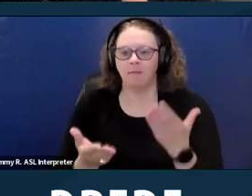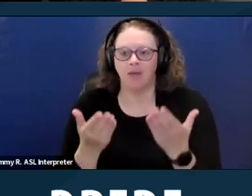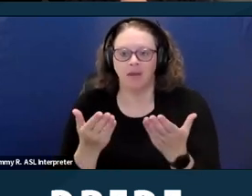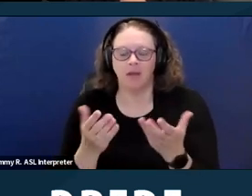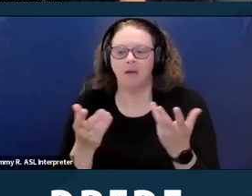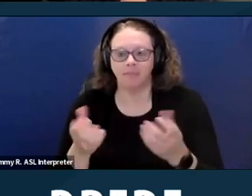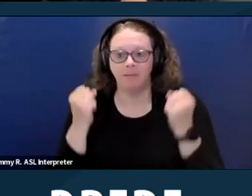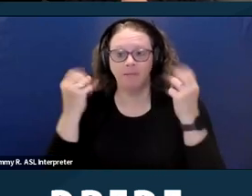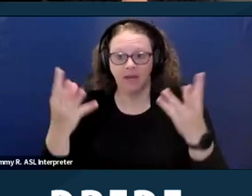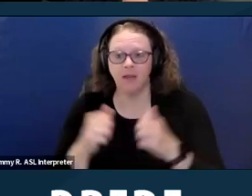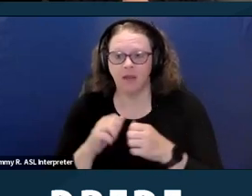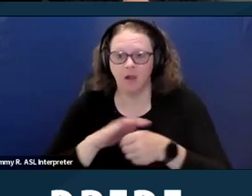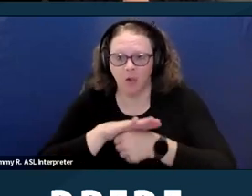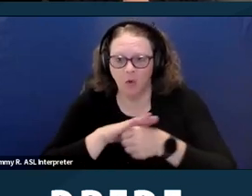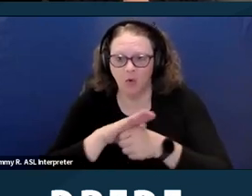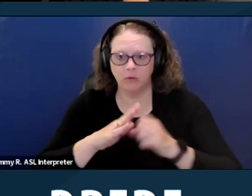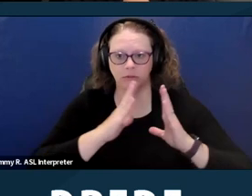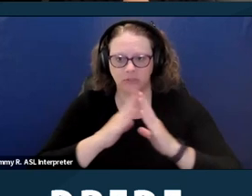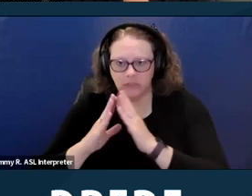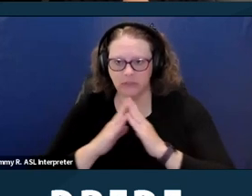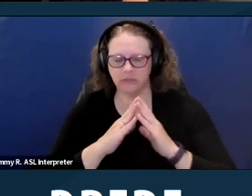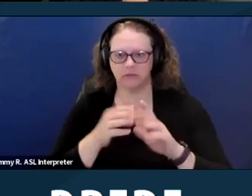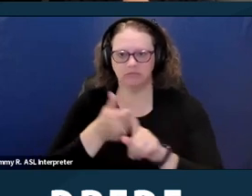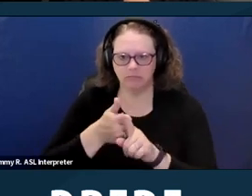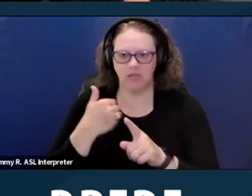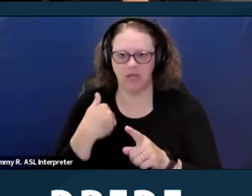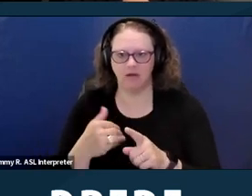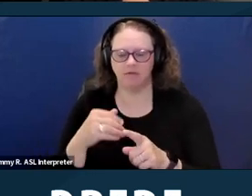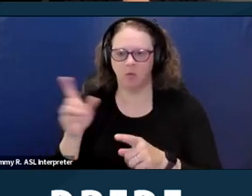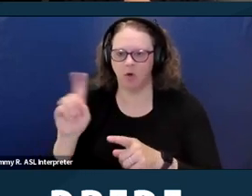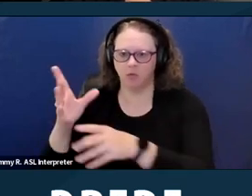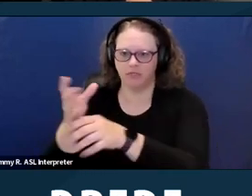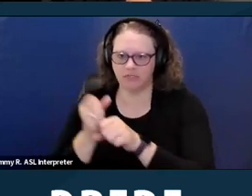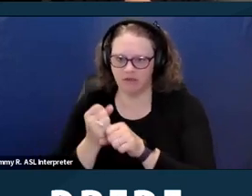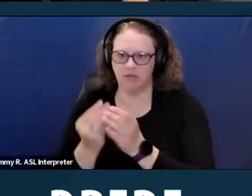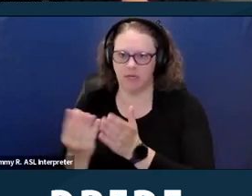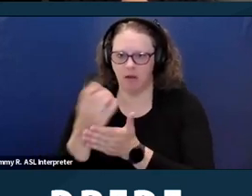of income protections approximately, well over 120 counties